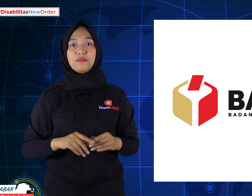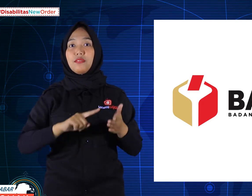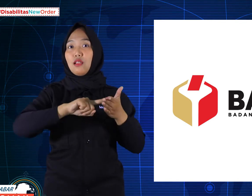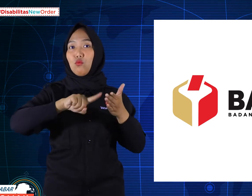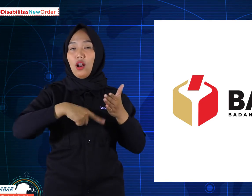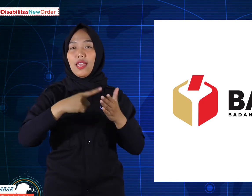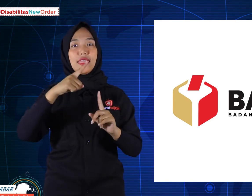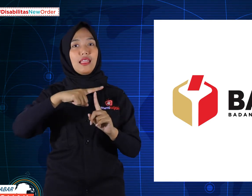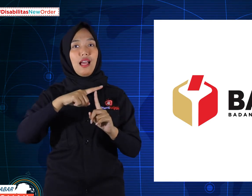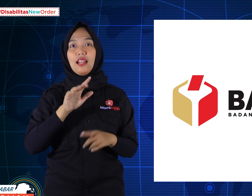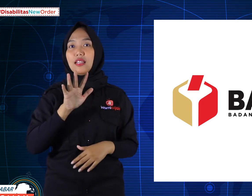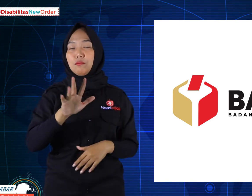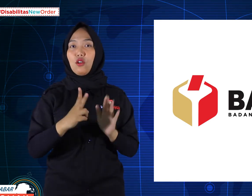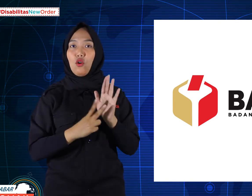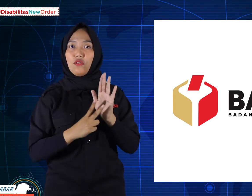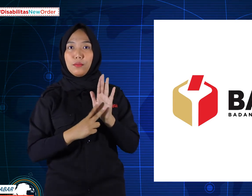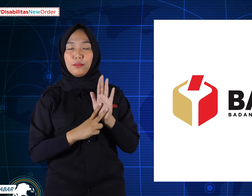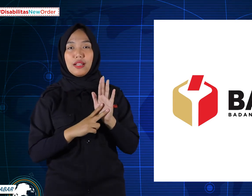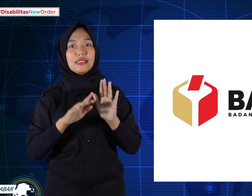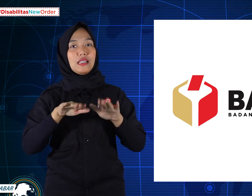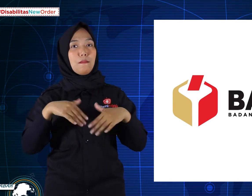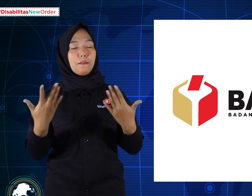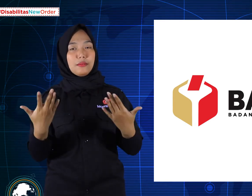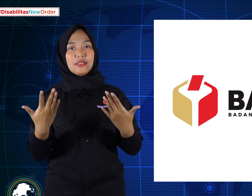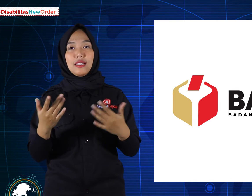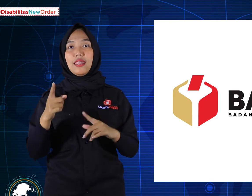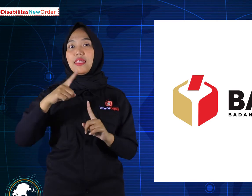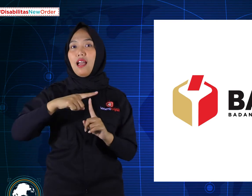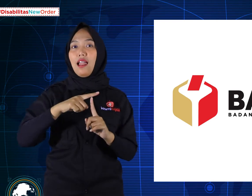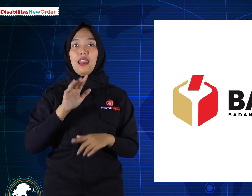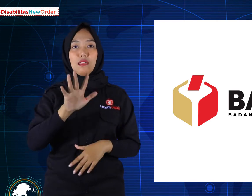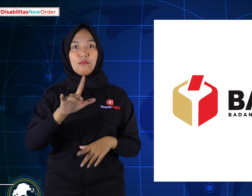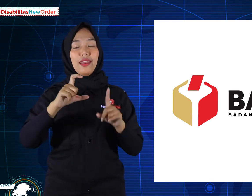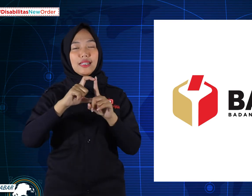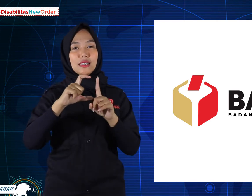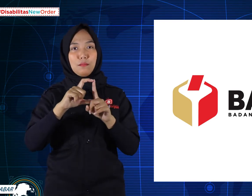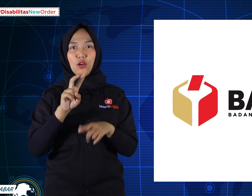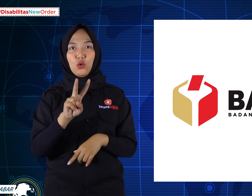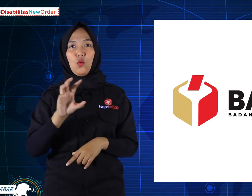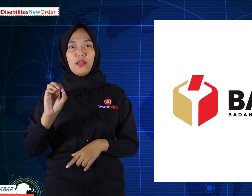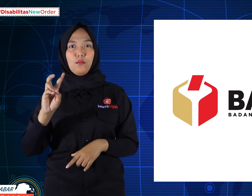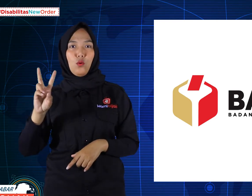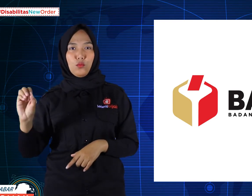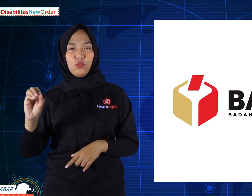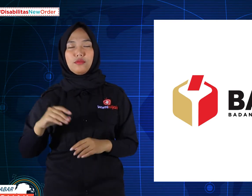Start at 5 November And finish at 5 Desember 2020.